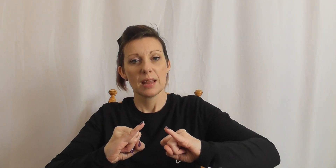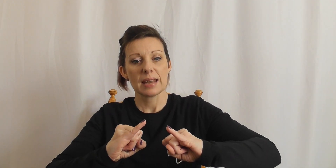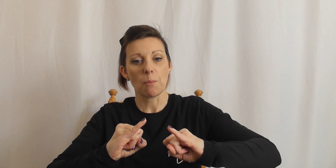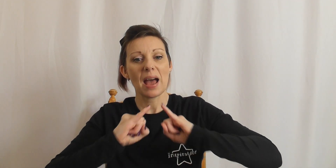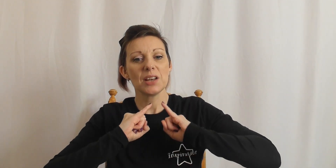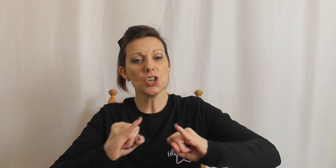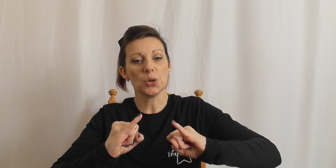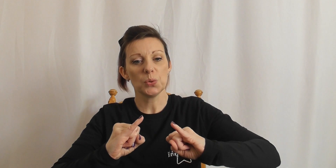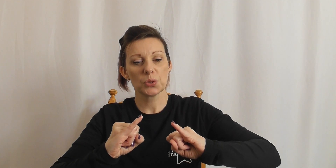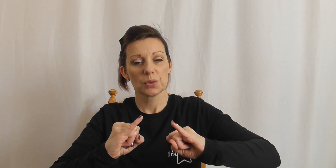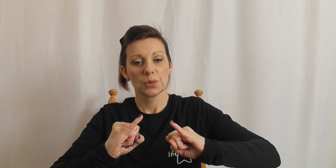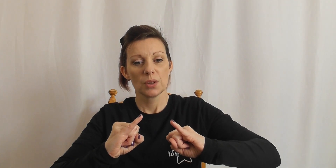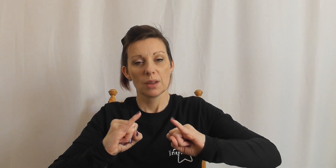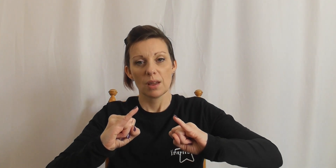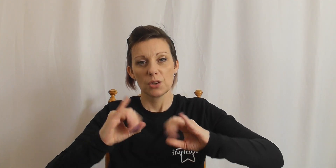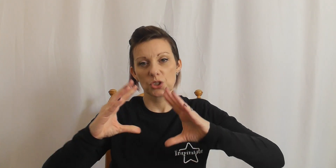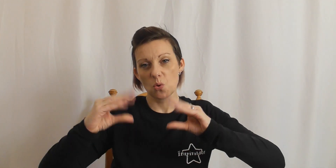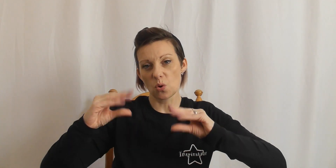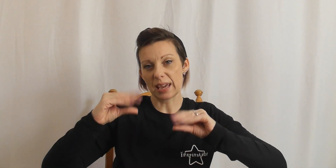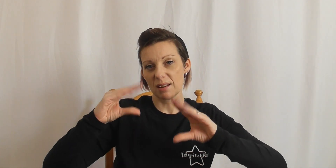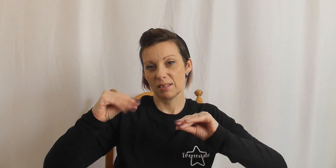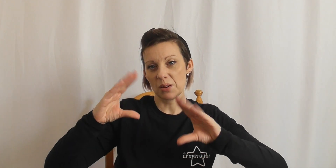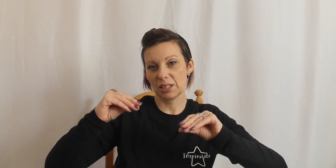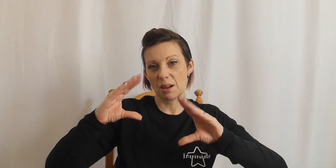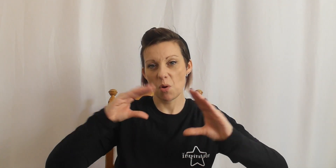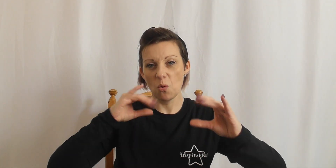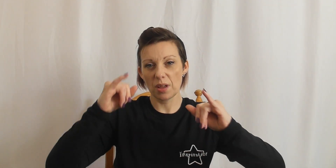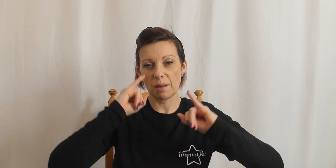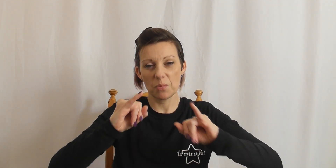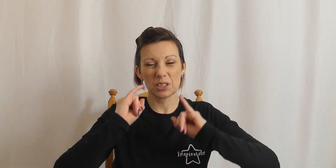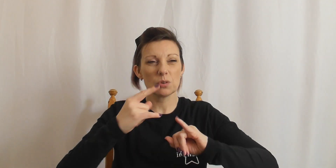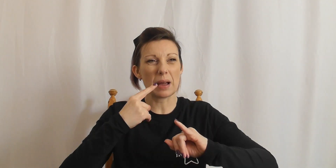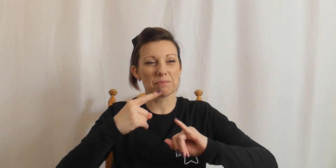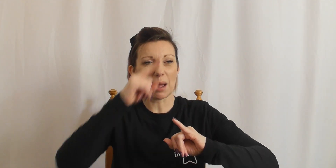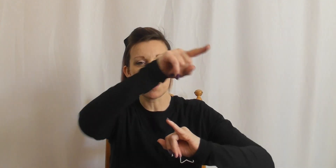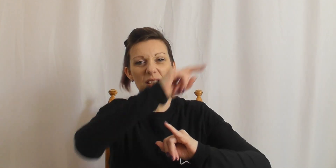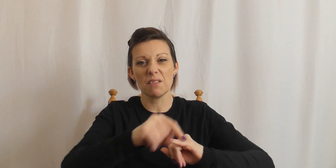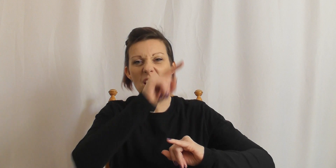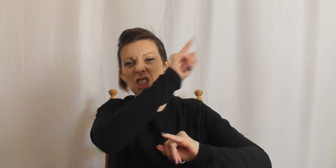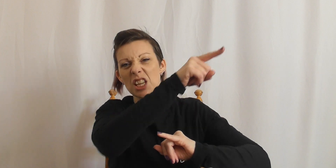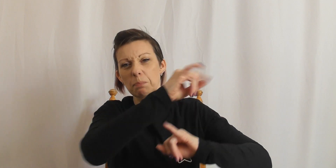Now bad news talking. So it's all the, we talked about that person over there, she's